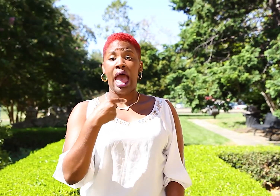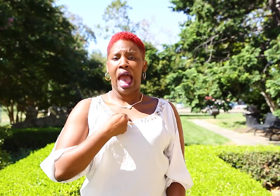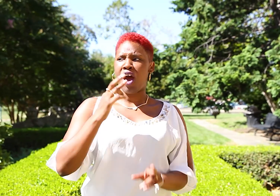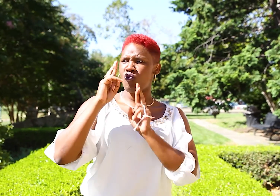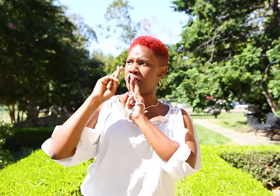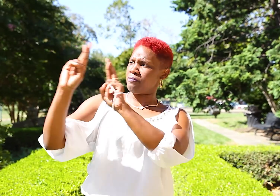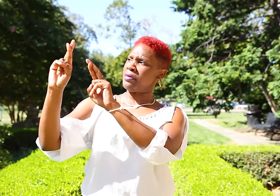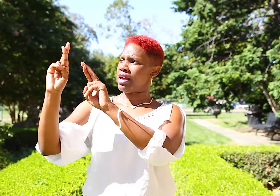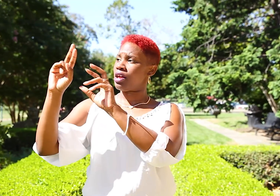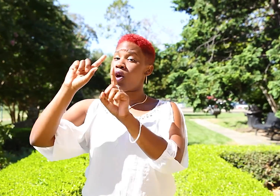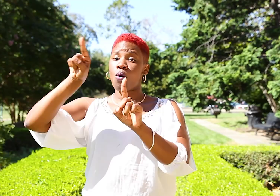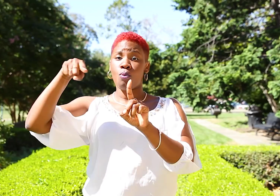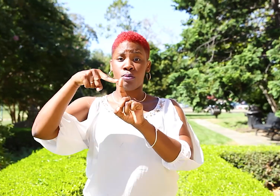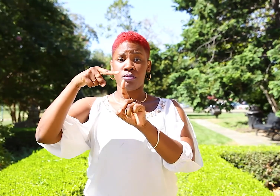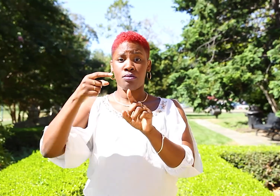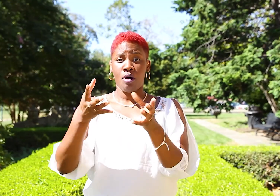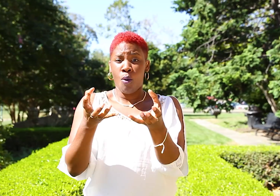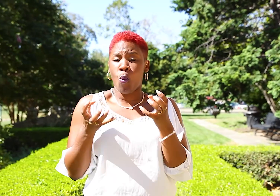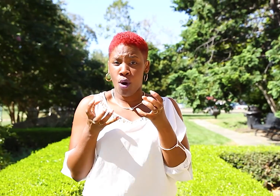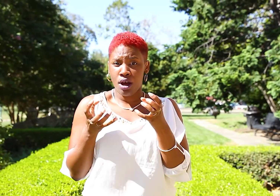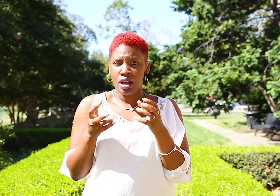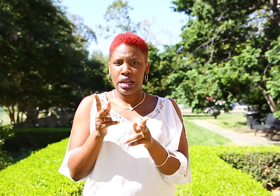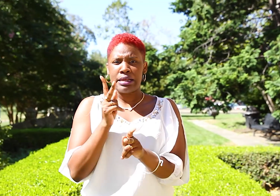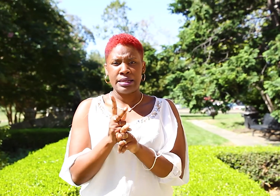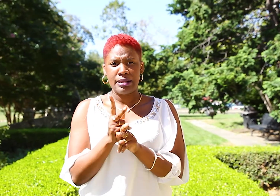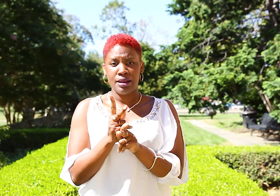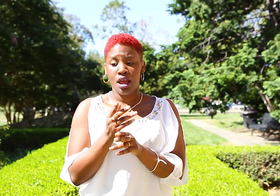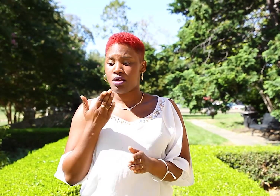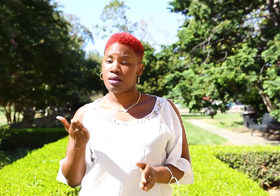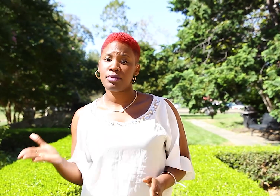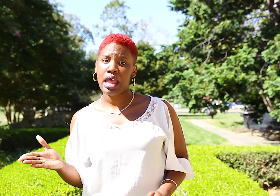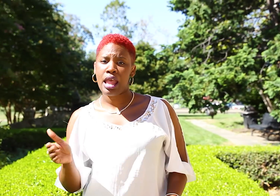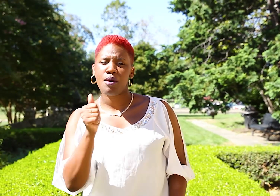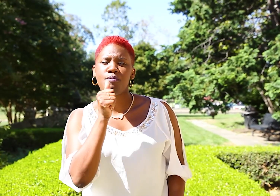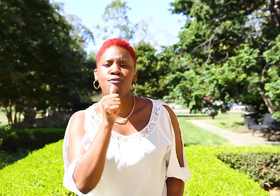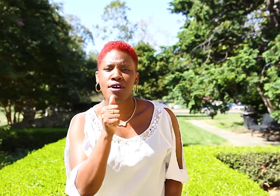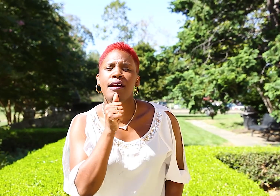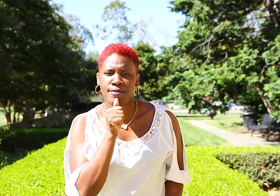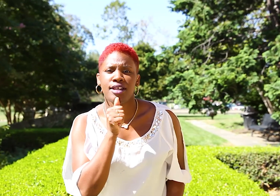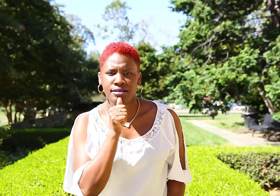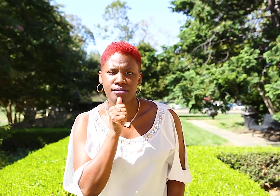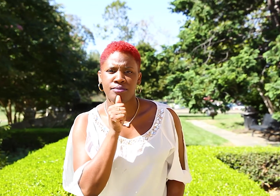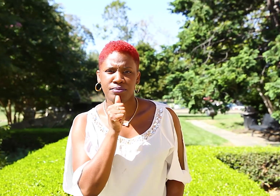I respect when you want to keep some things private.